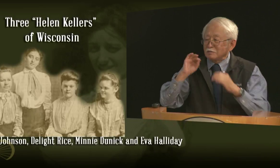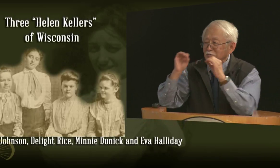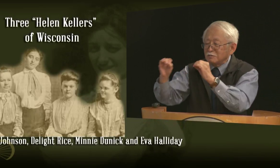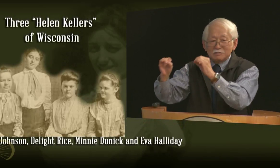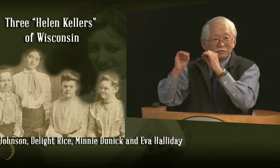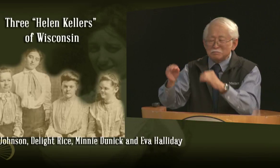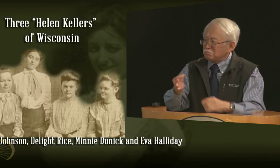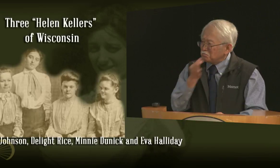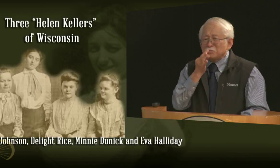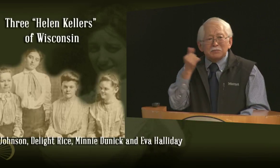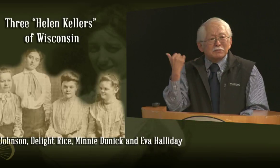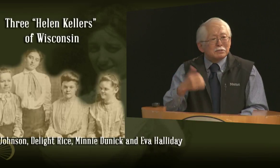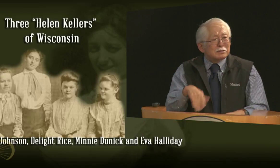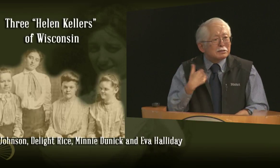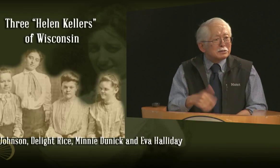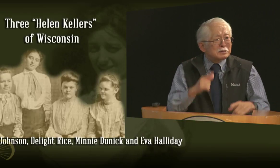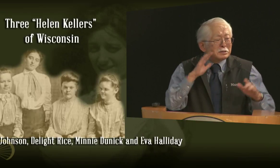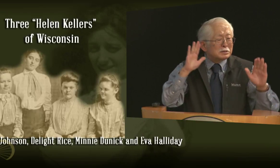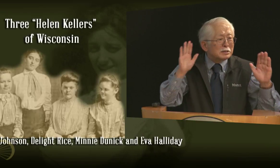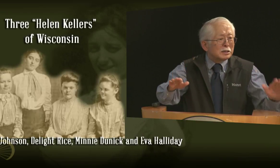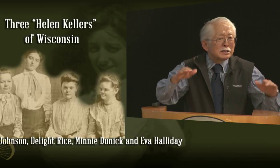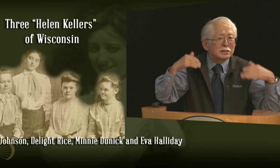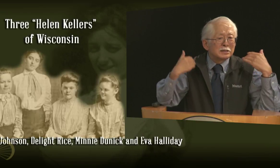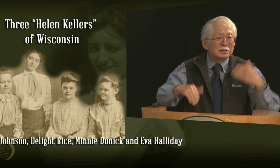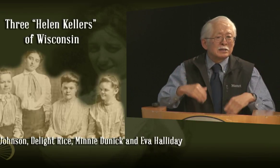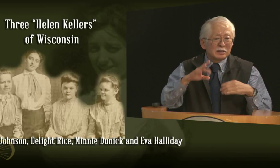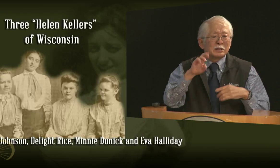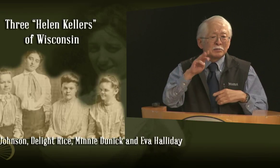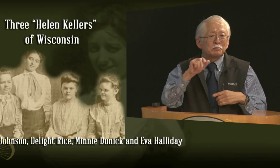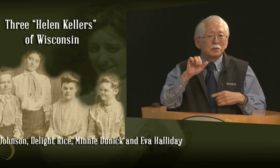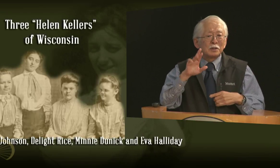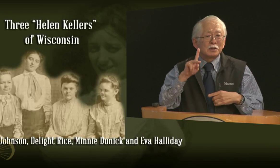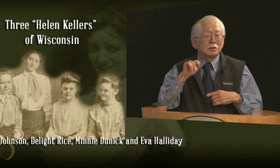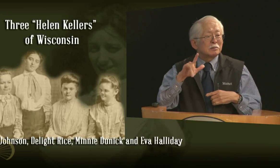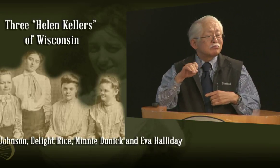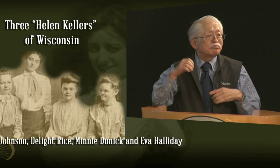blue square with the stars, and somehow she was able to convey color to students